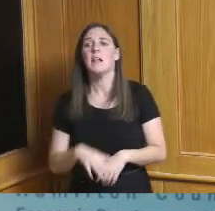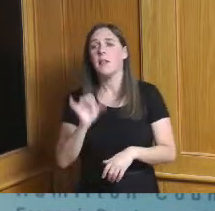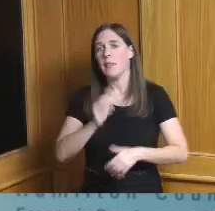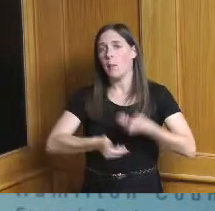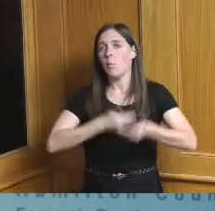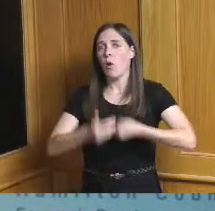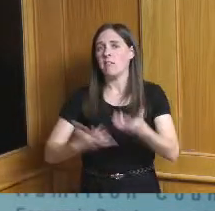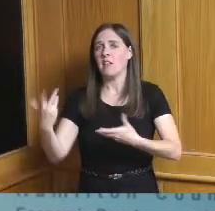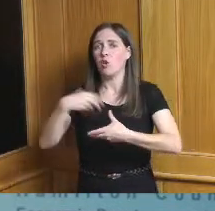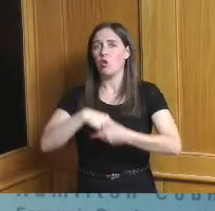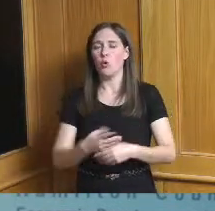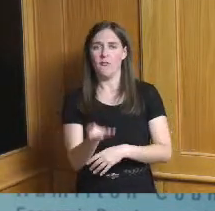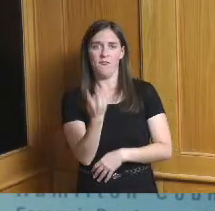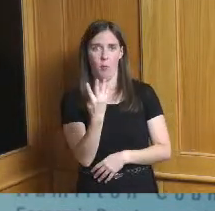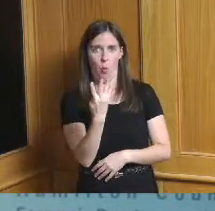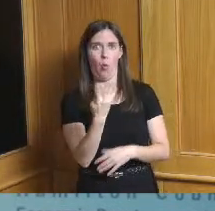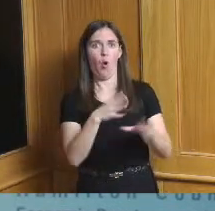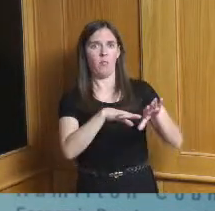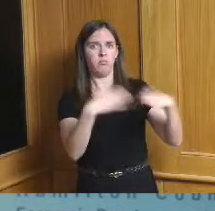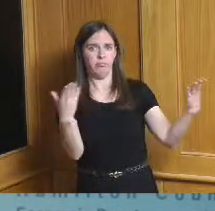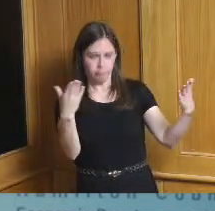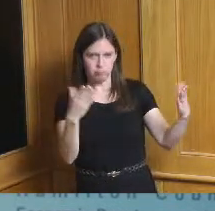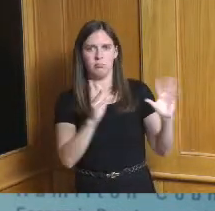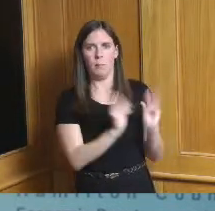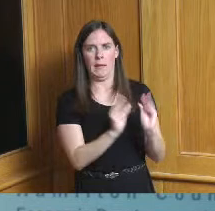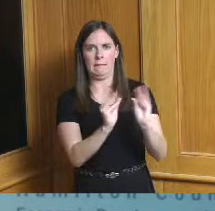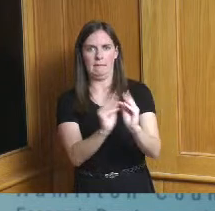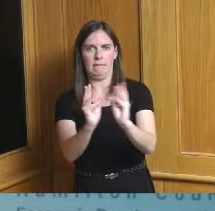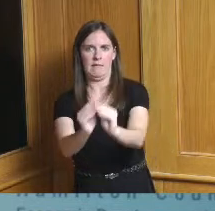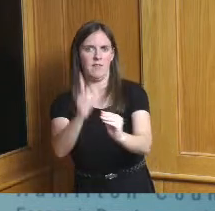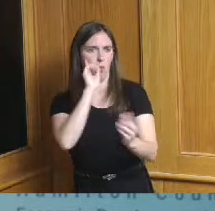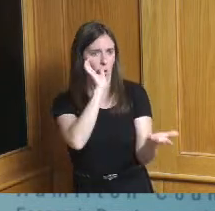four public meetings to get input from general public as well as interviews with stakeholders